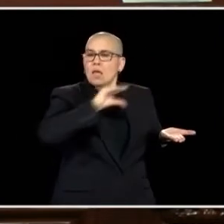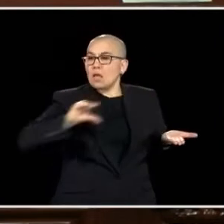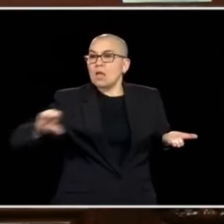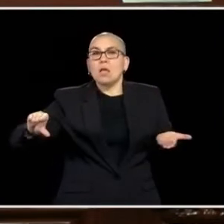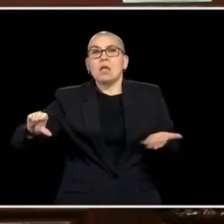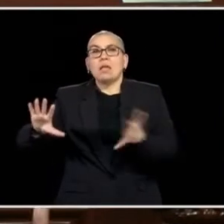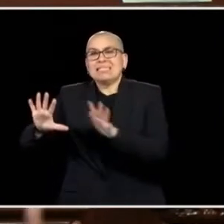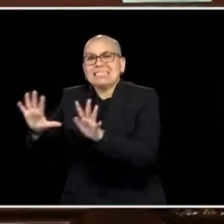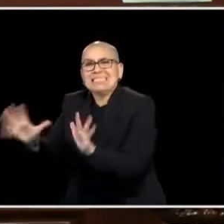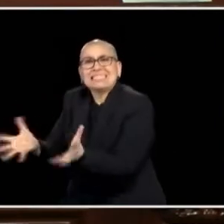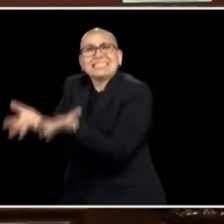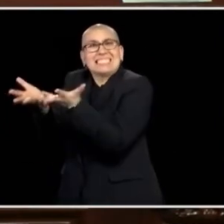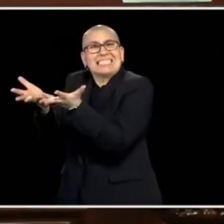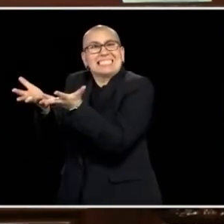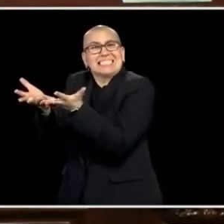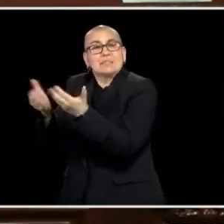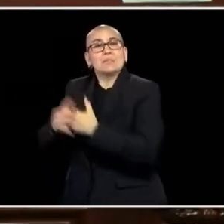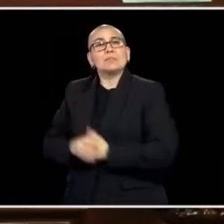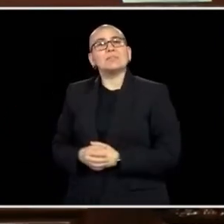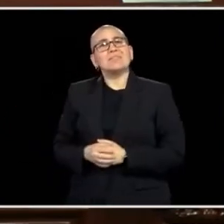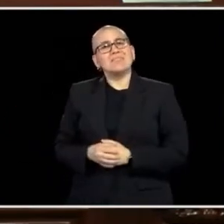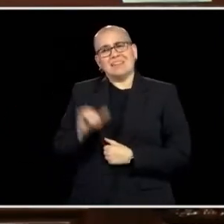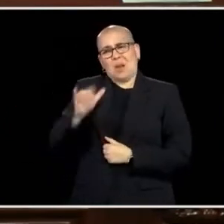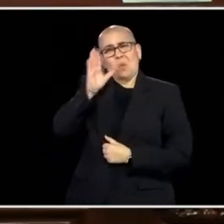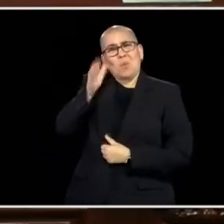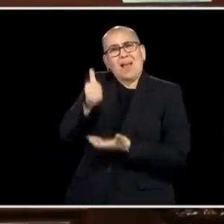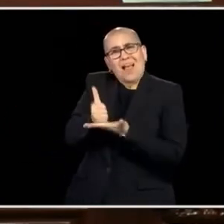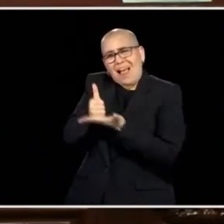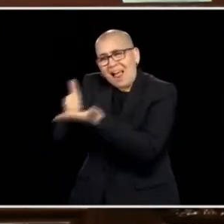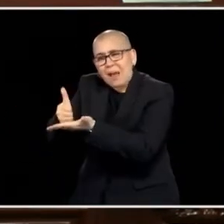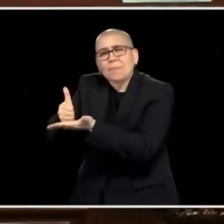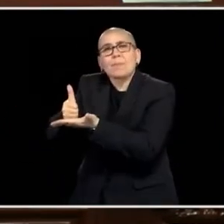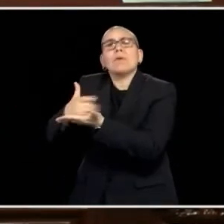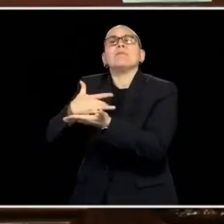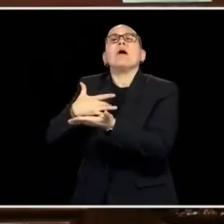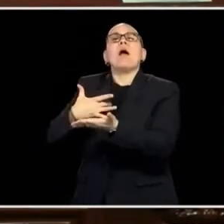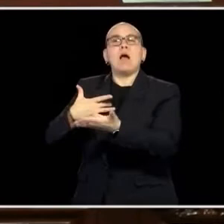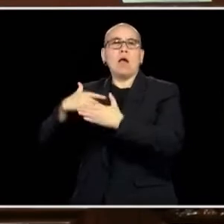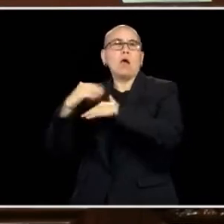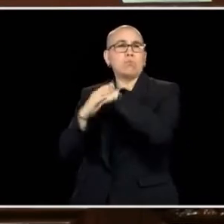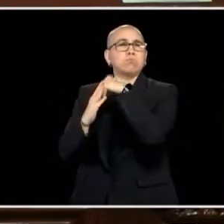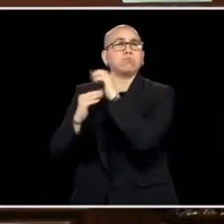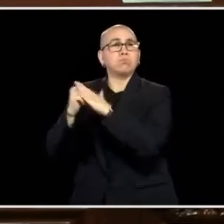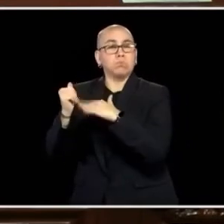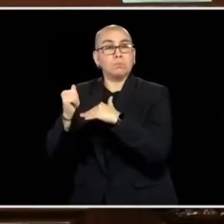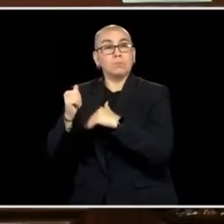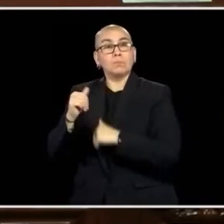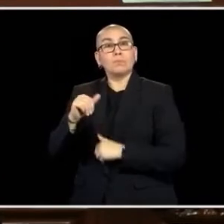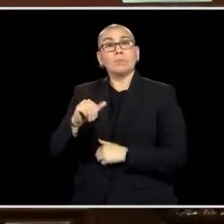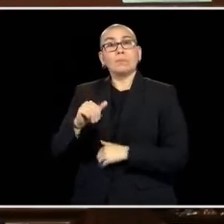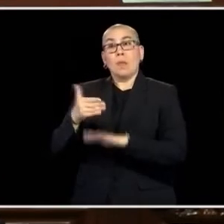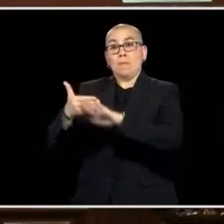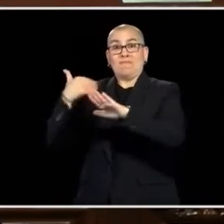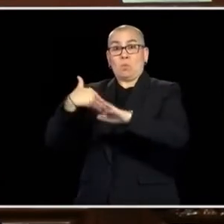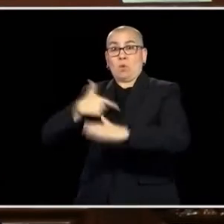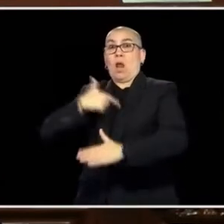ISSUES OF TAX CUTS FOR THE MIDDLE CLASS. WE CAN DO THIS. THIS UNITES A LOT OF US AROUND AN ISSUE BUT I WANT TO SAY,